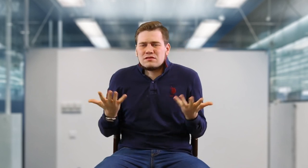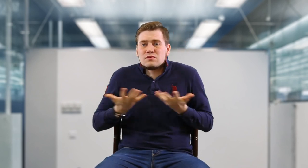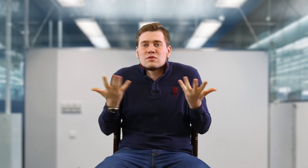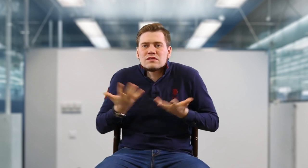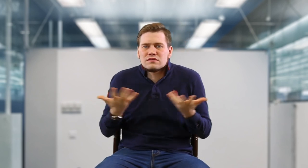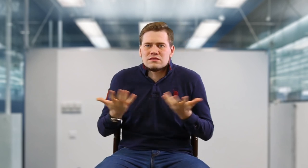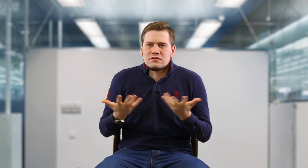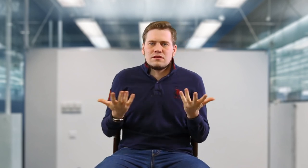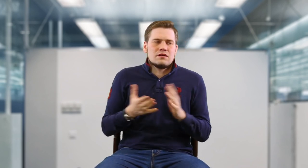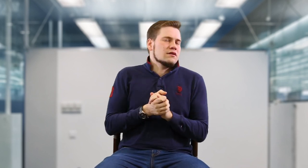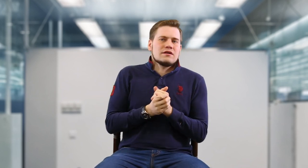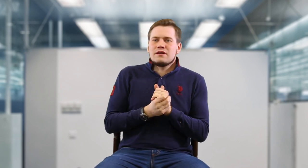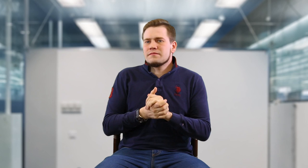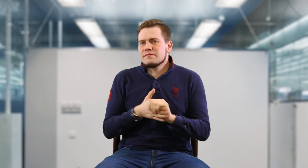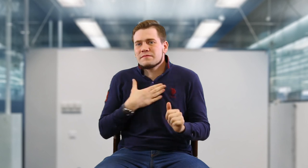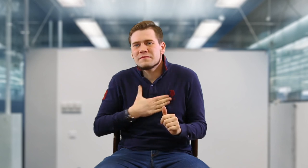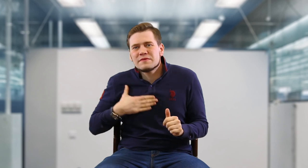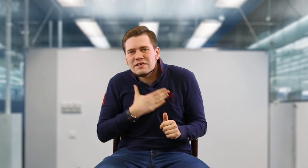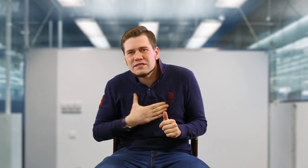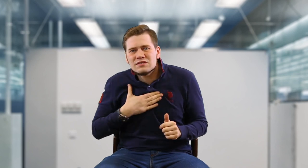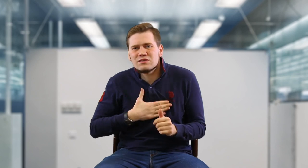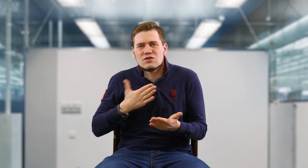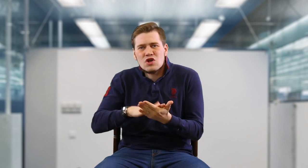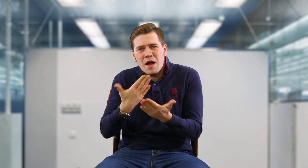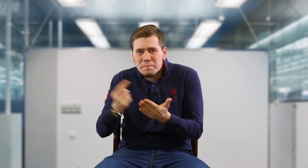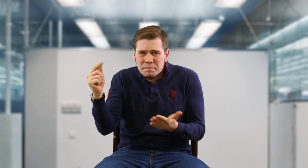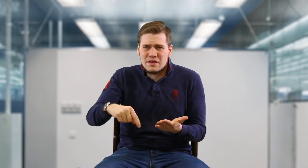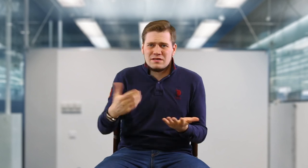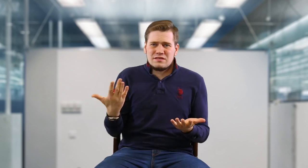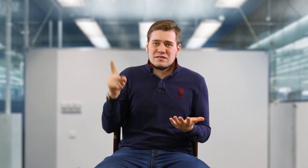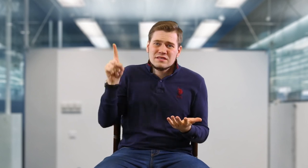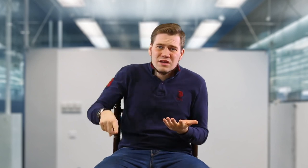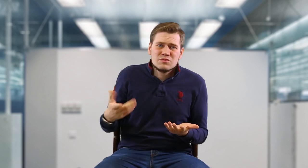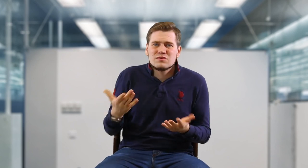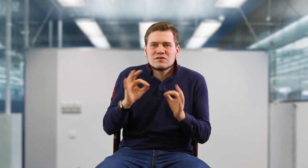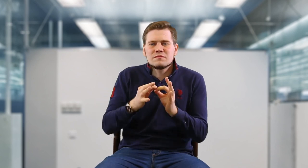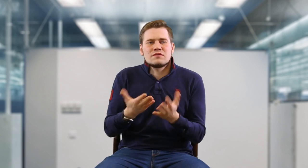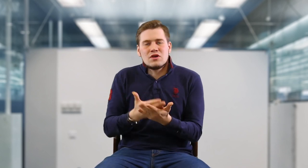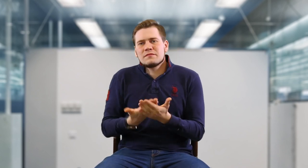or is it my own mistake? Can you please at least bring in an interpreter? I must have one.